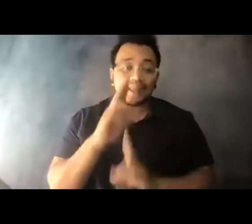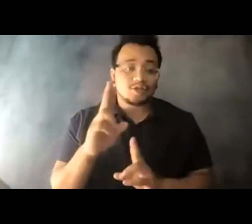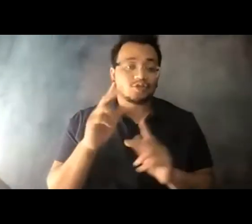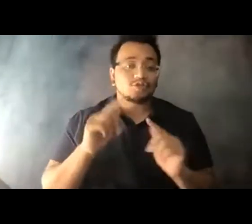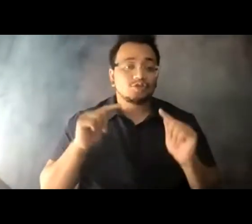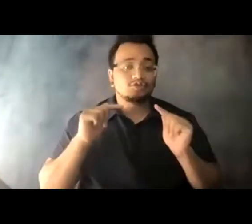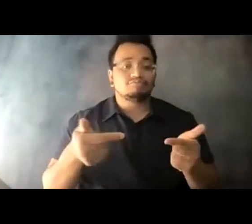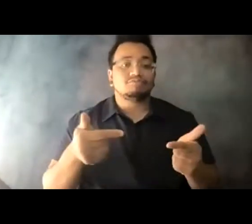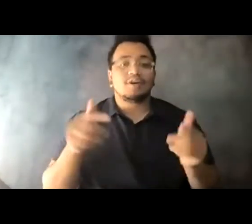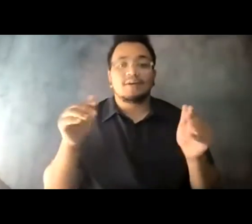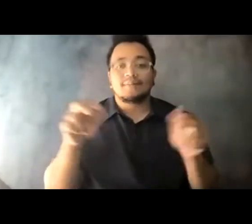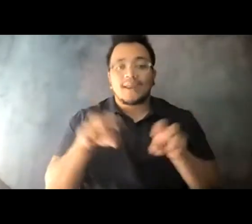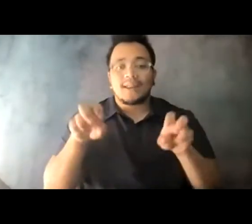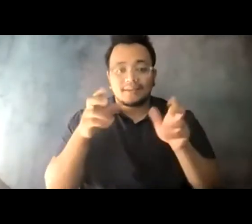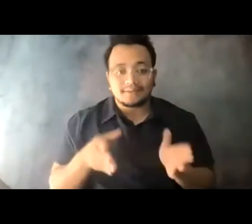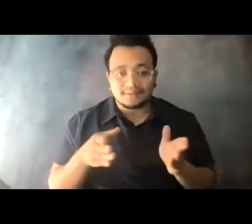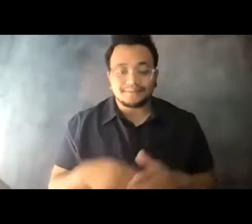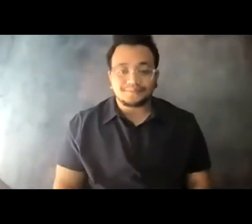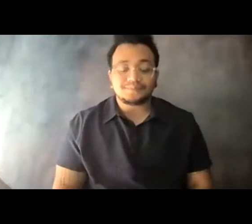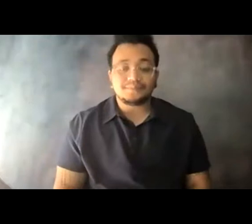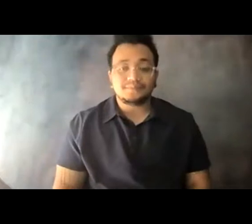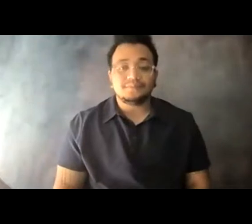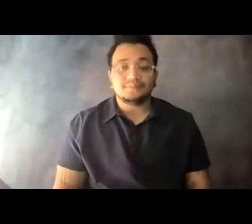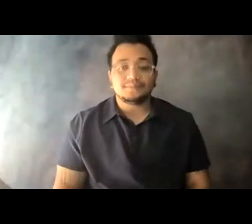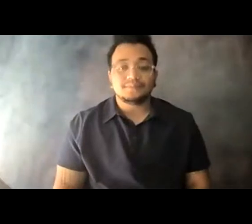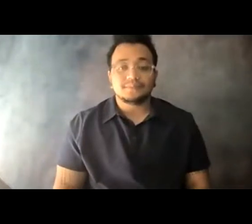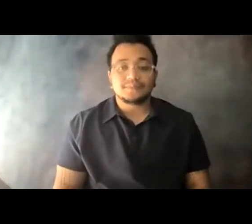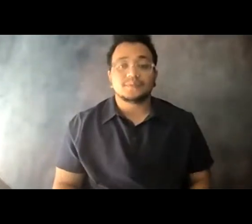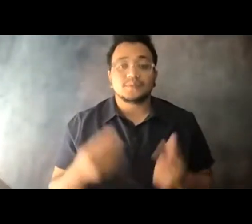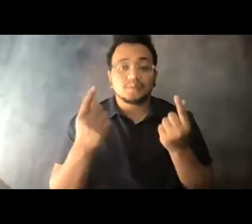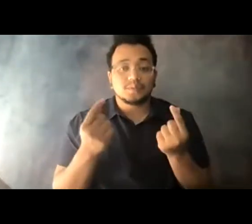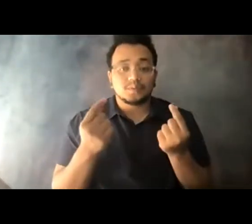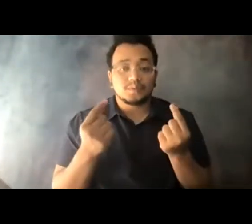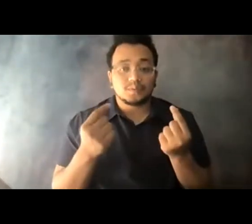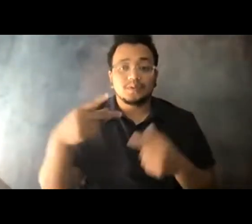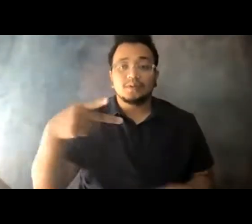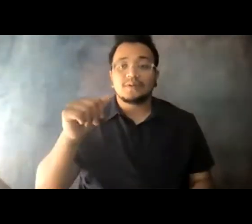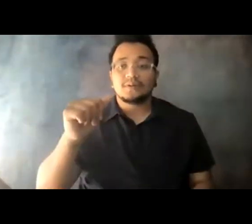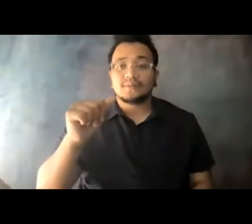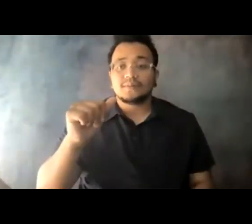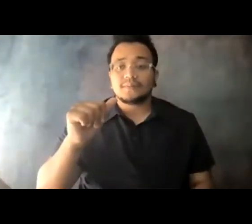14:10:28 We will start this afternoon's discussion with Paul Skoutelas, the president and chief